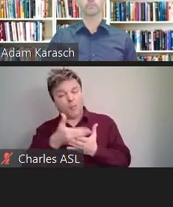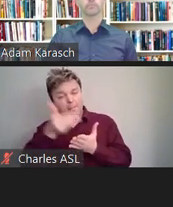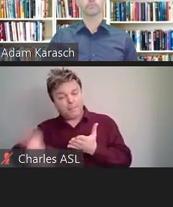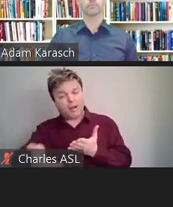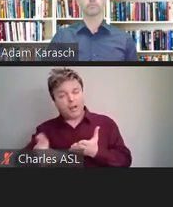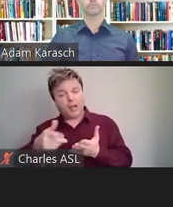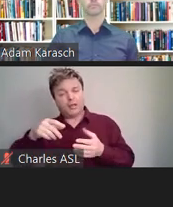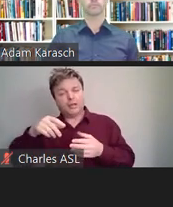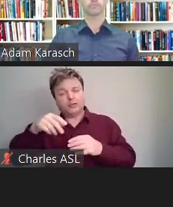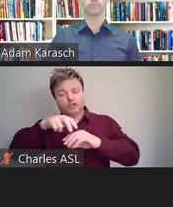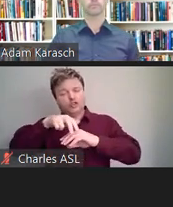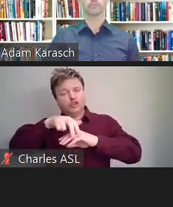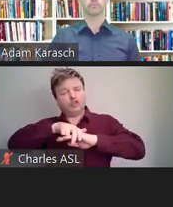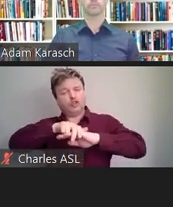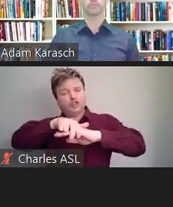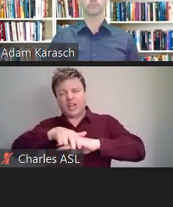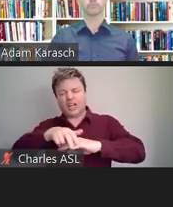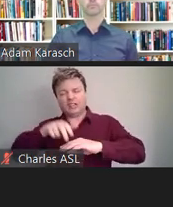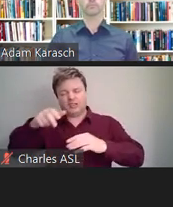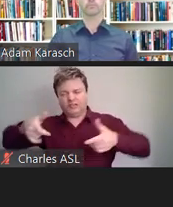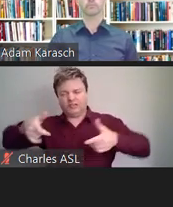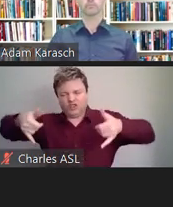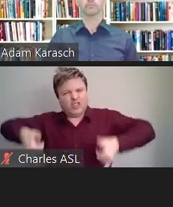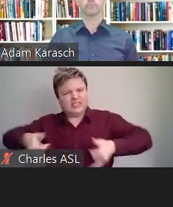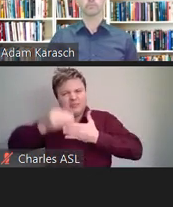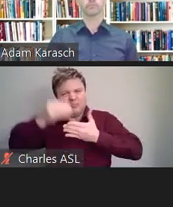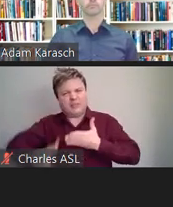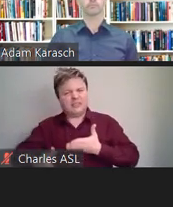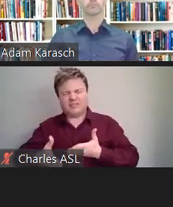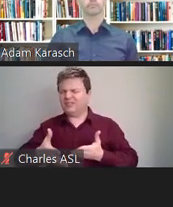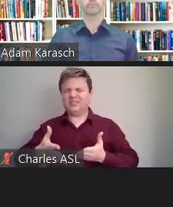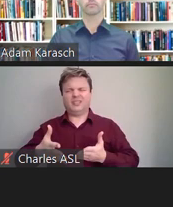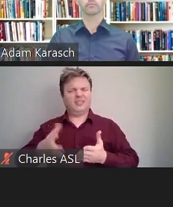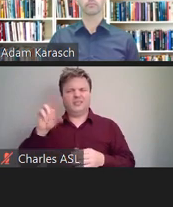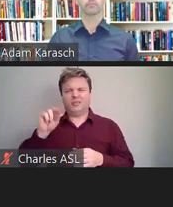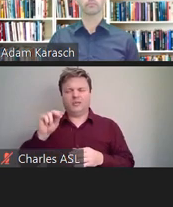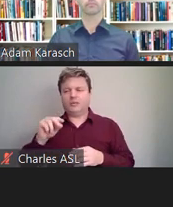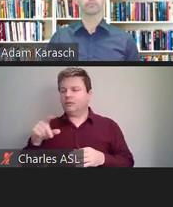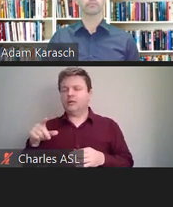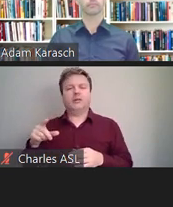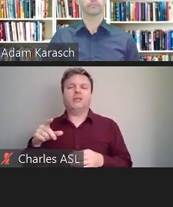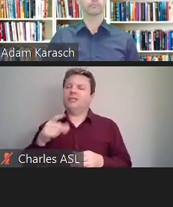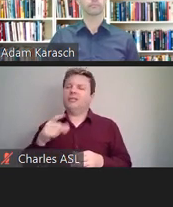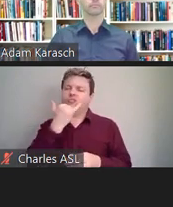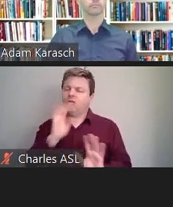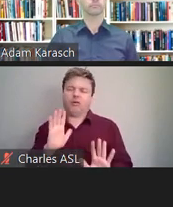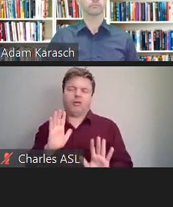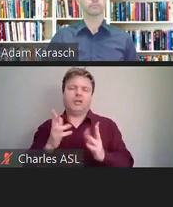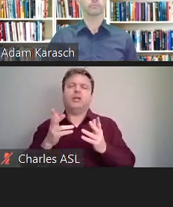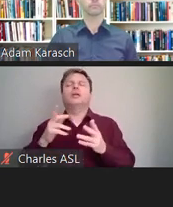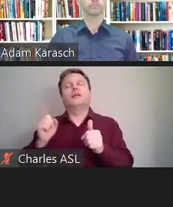That's not engaging in the conversation. So the first responsibility is to engage in the conversation.